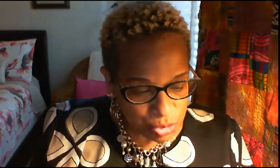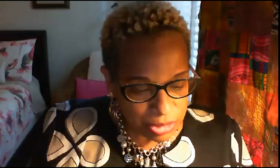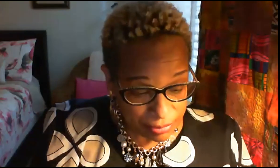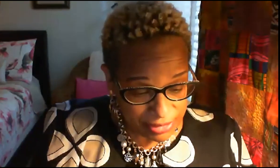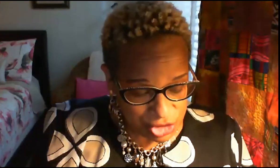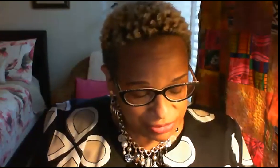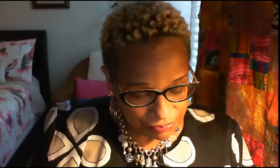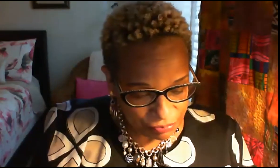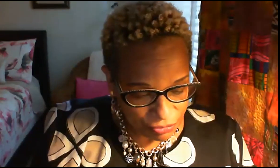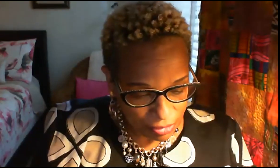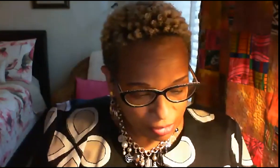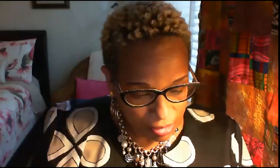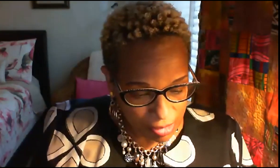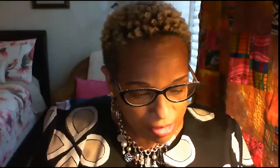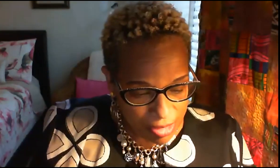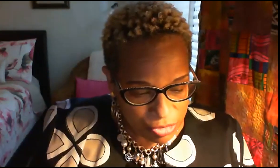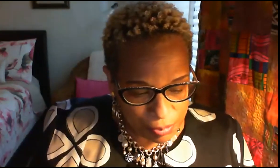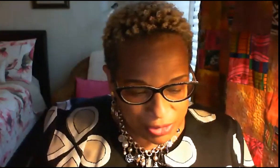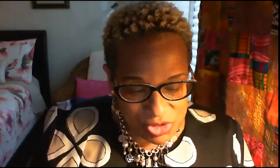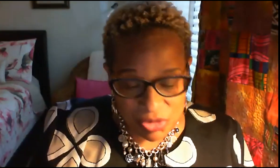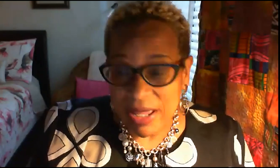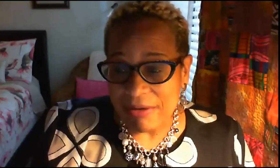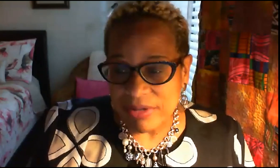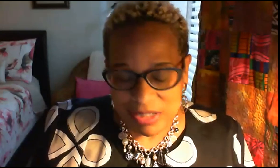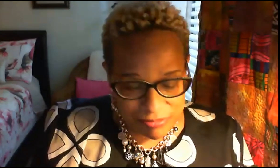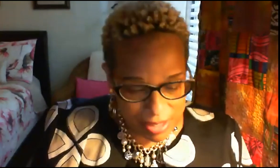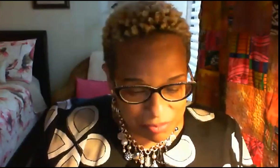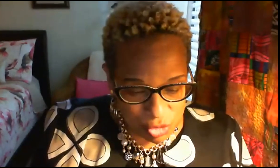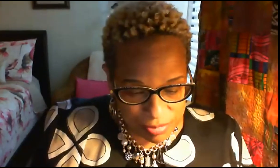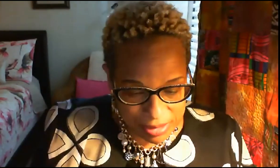liberation through personal narrative and movement